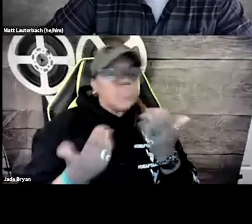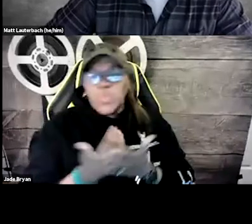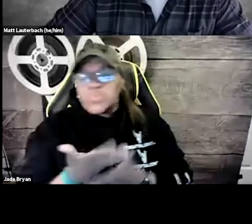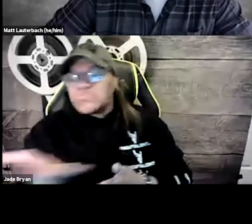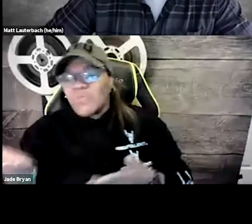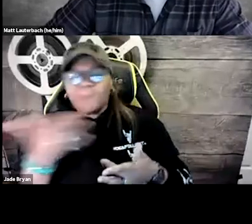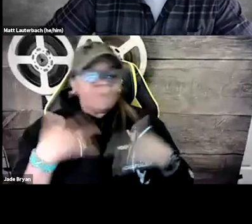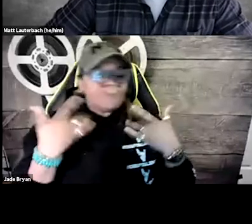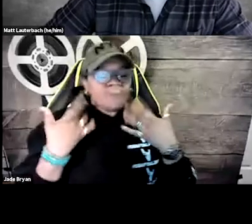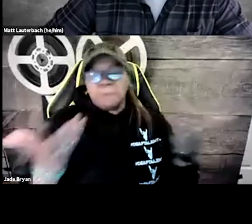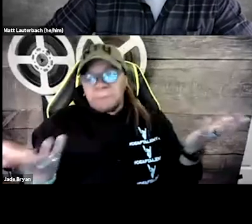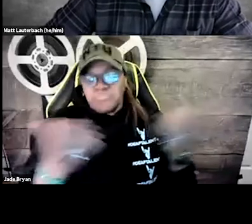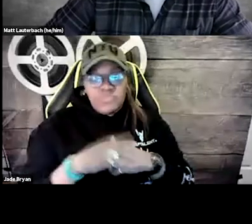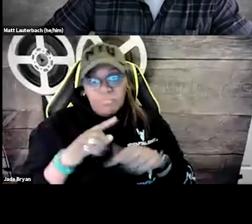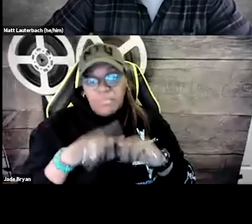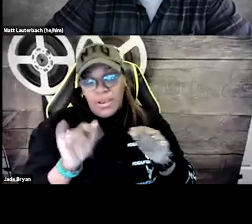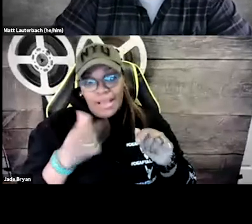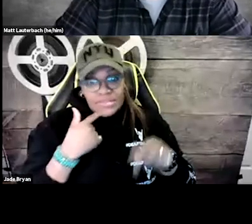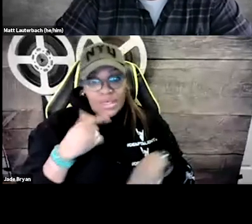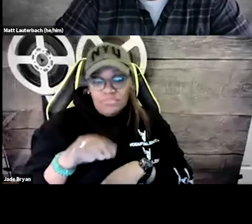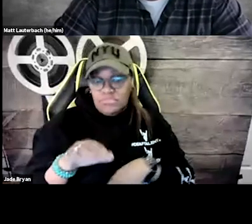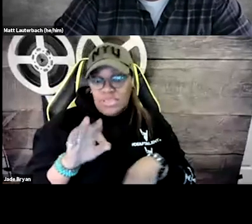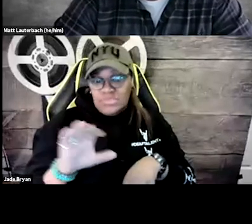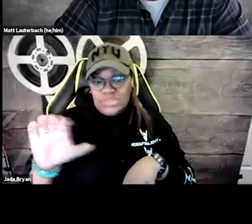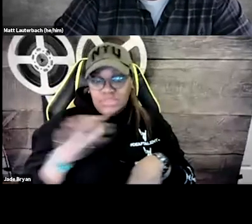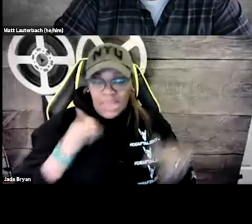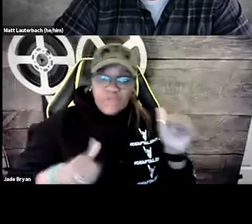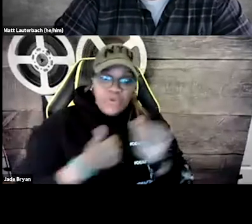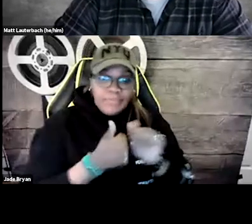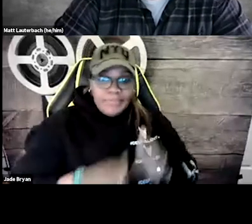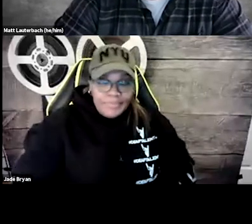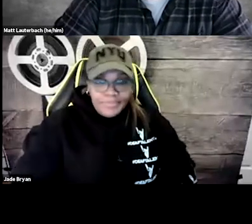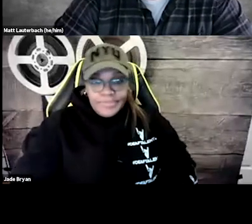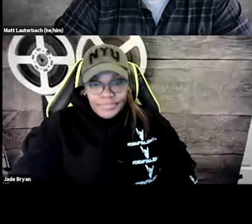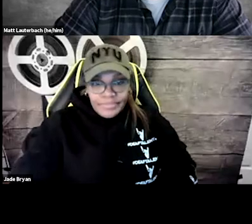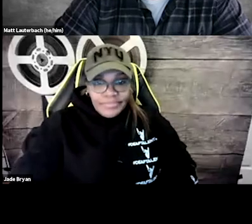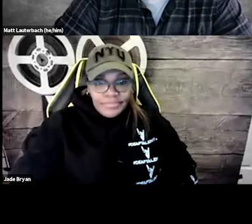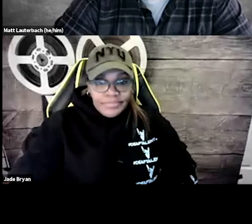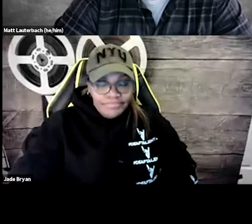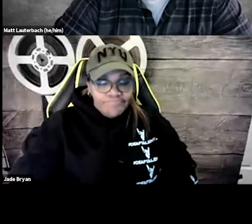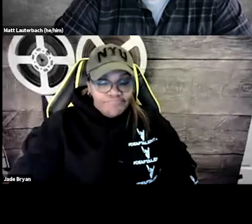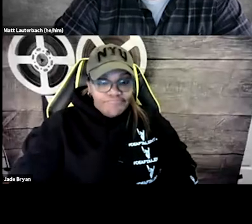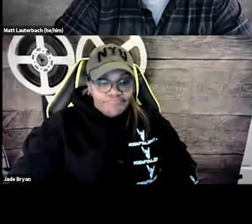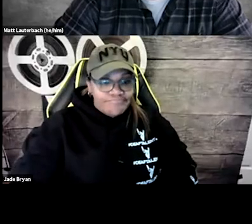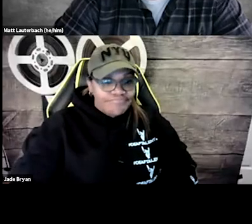So it's really exciting to see what's new and what's popping out in the technology world. And so, yes, the FCC better going ahead and catch up.